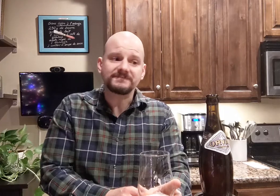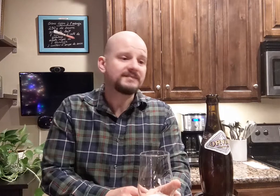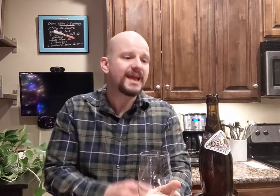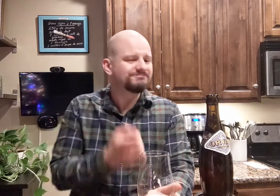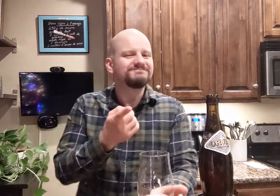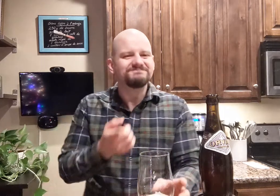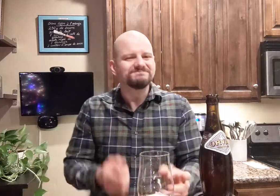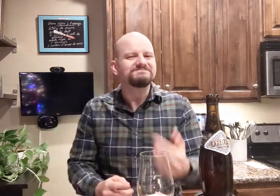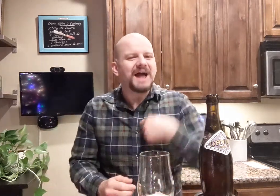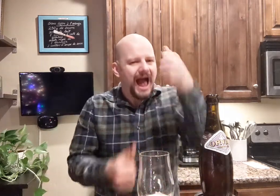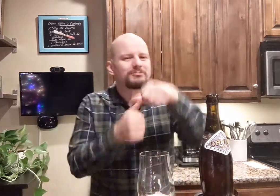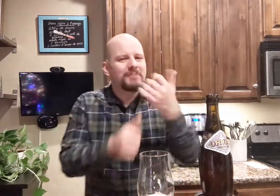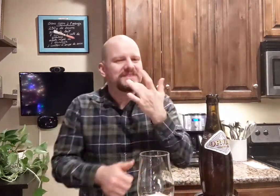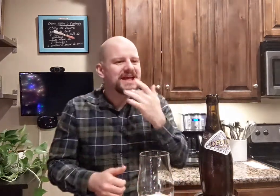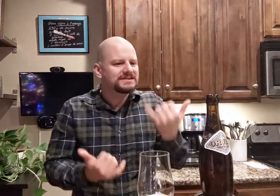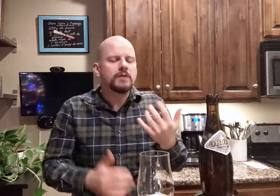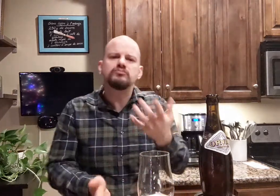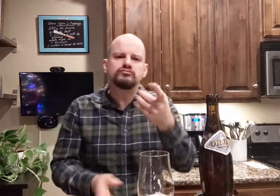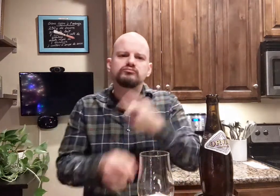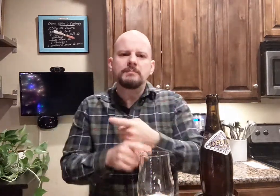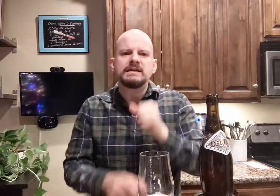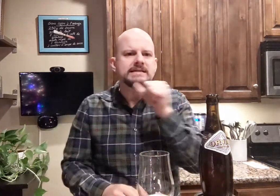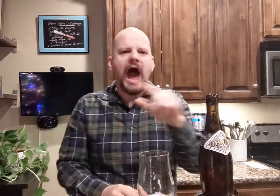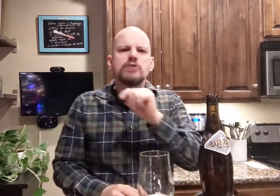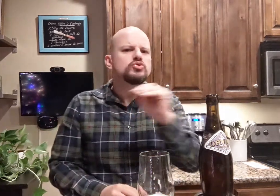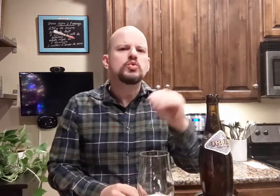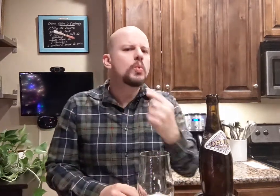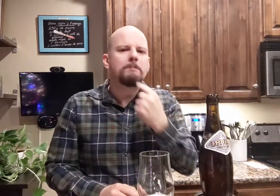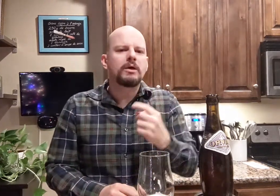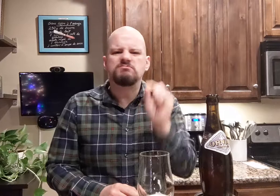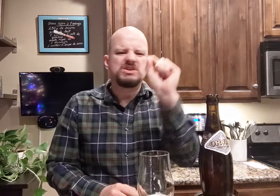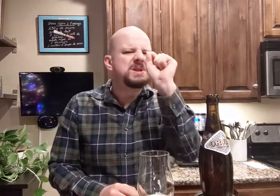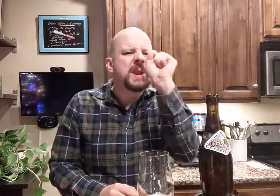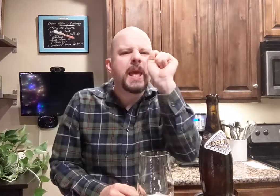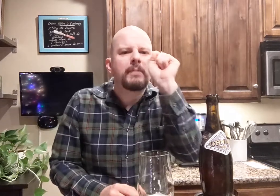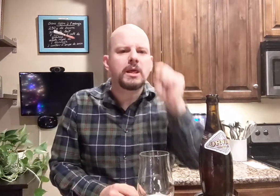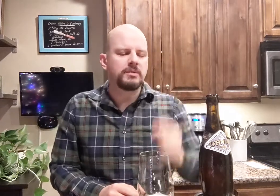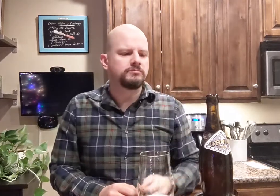Yep, I remember the taste now. Correct, it is not too bitter, just a tiny bit.